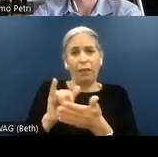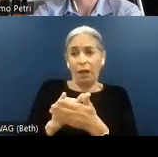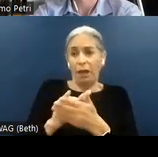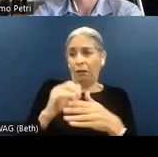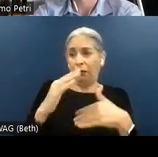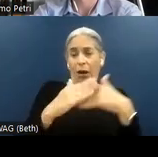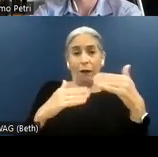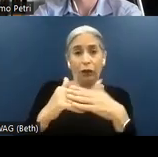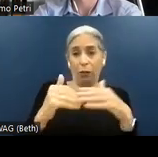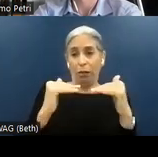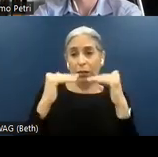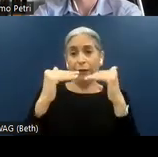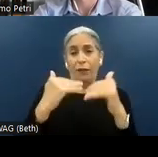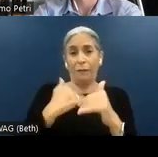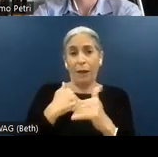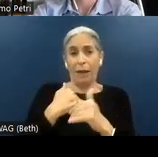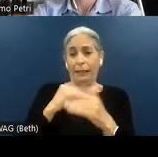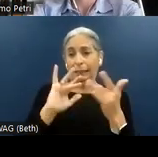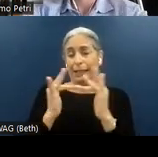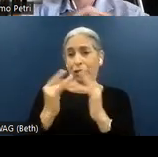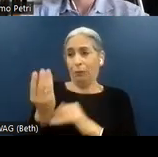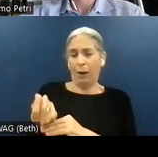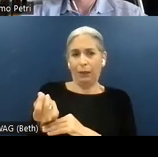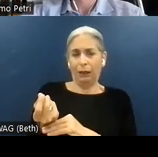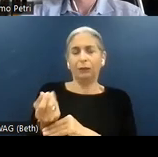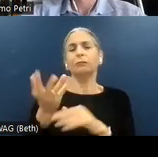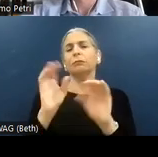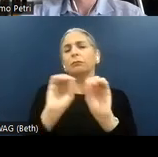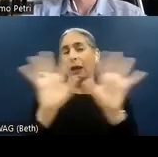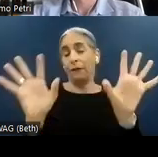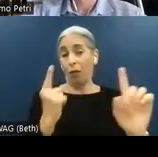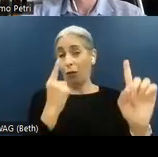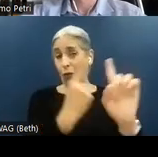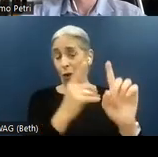property. Obviously, these goals can be combined, are